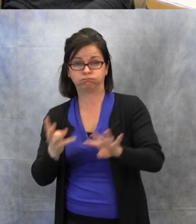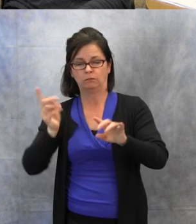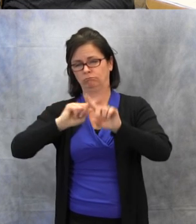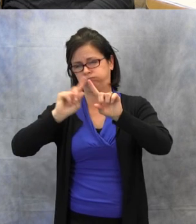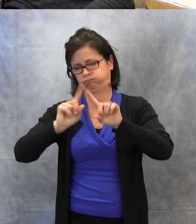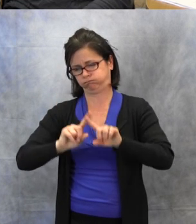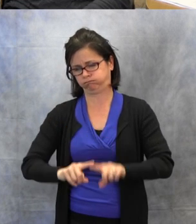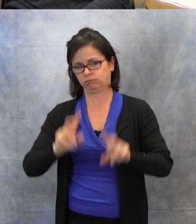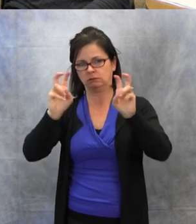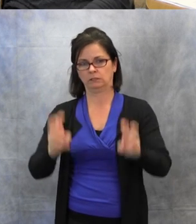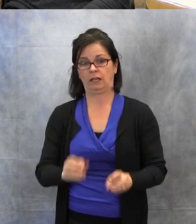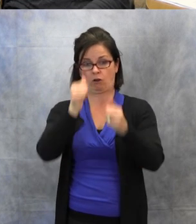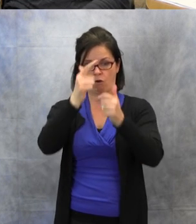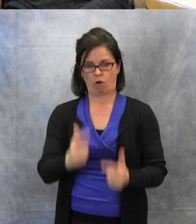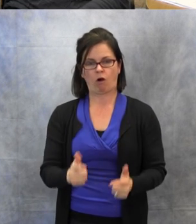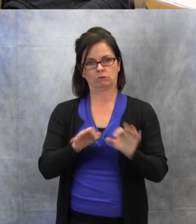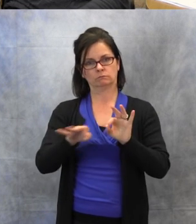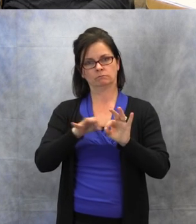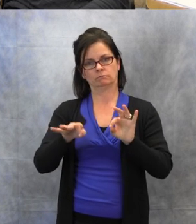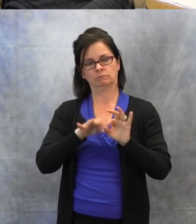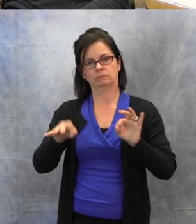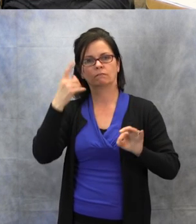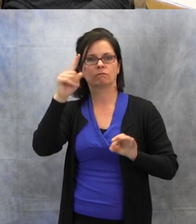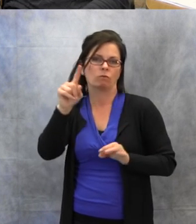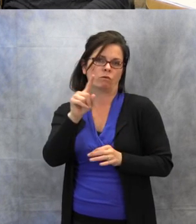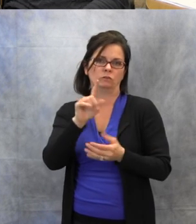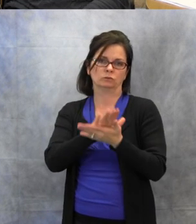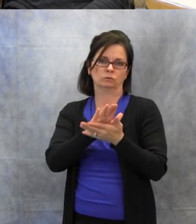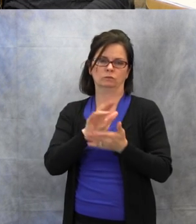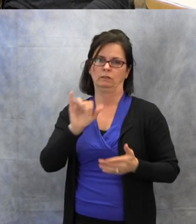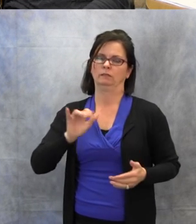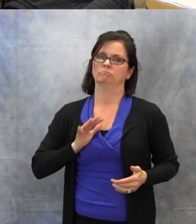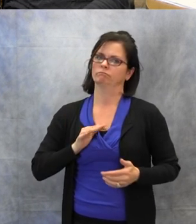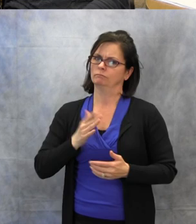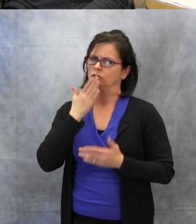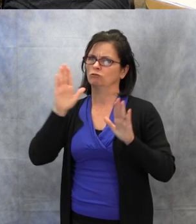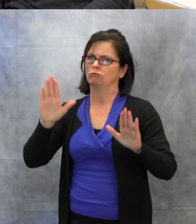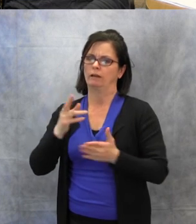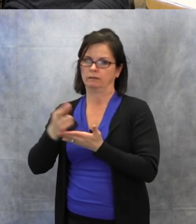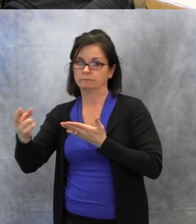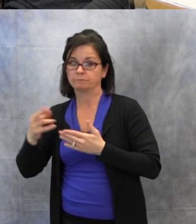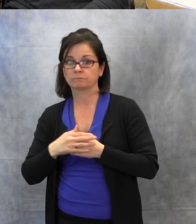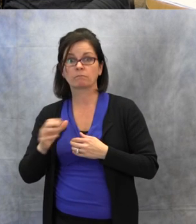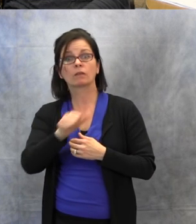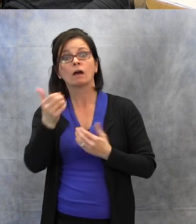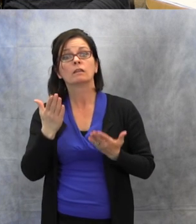for school. So it's a great, great resource. Also, to have a buddy system for that Deaf